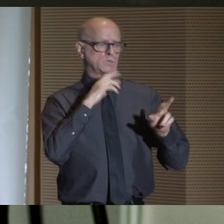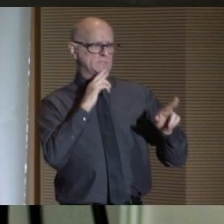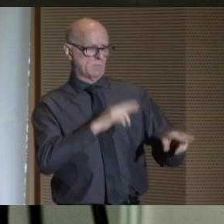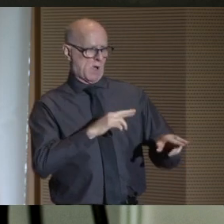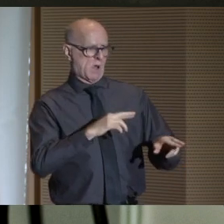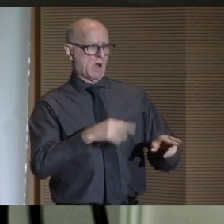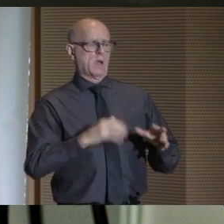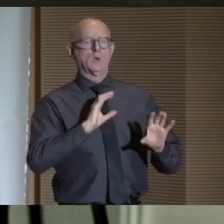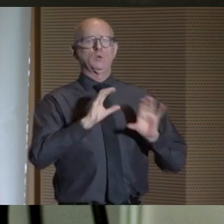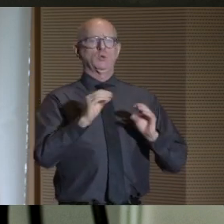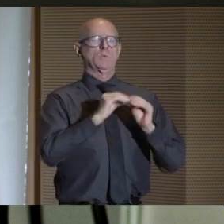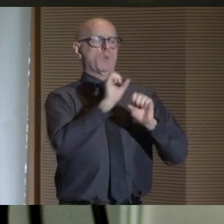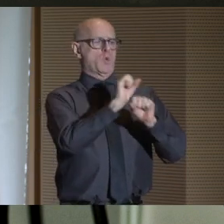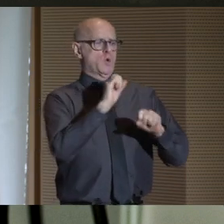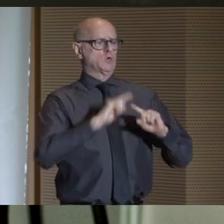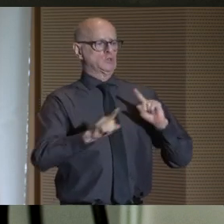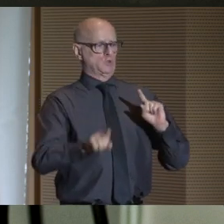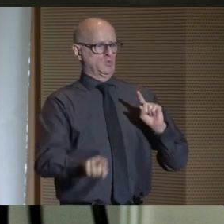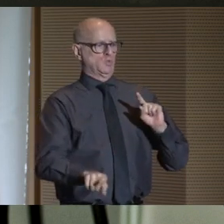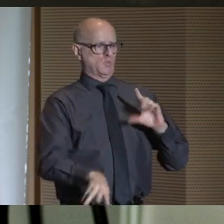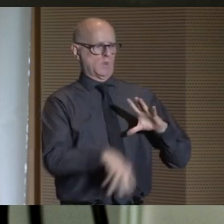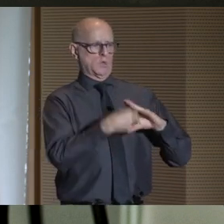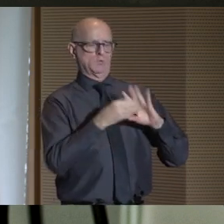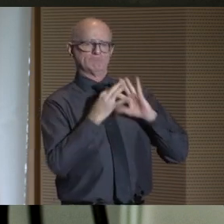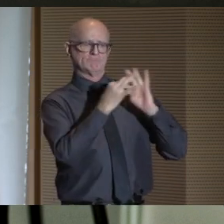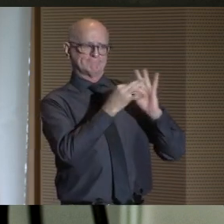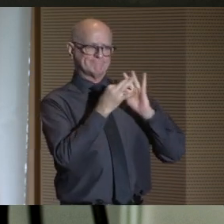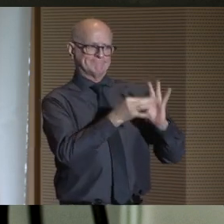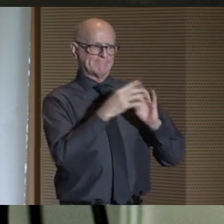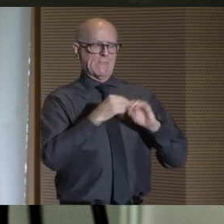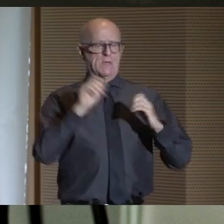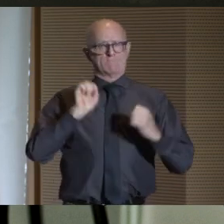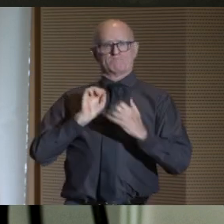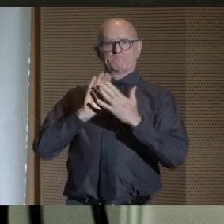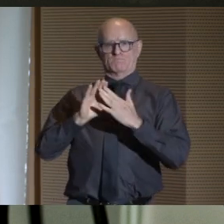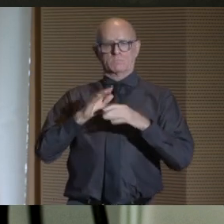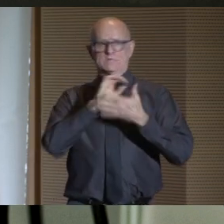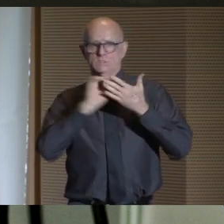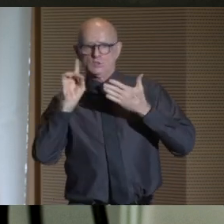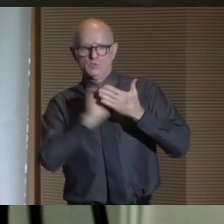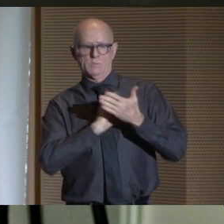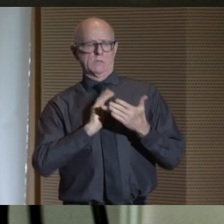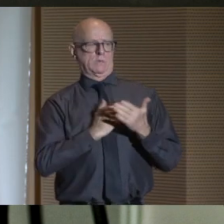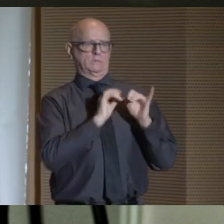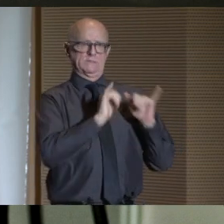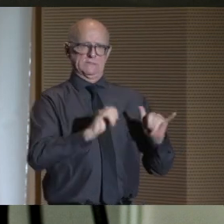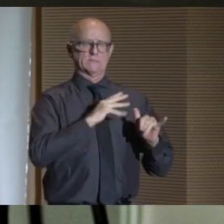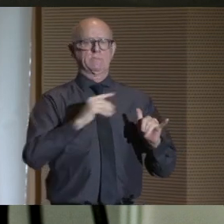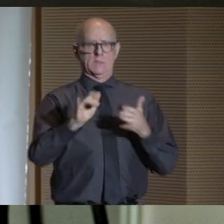by doing more to build bridges and confront bigotry and discrimination in our system and in our city.